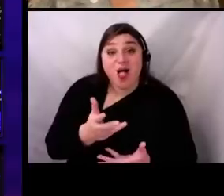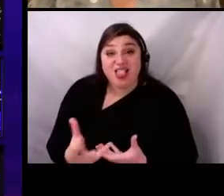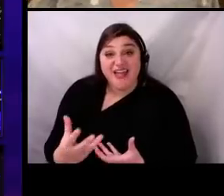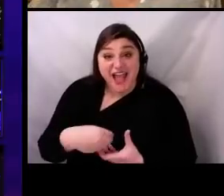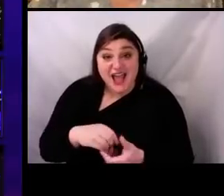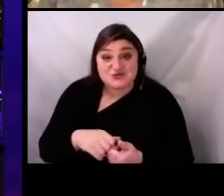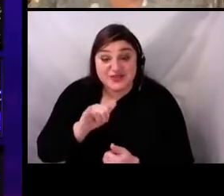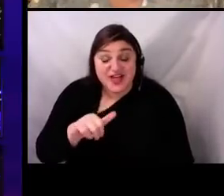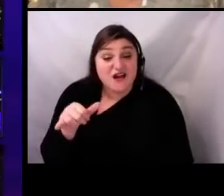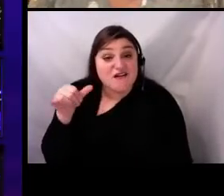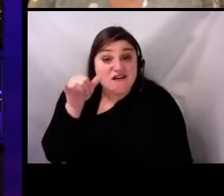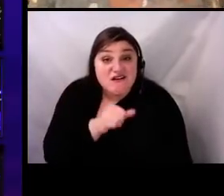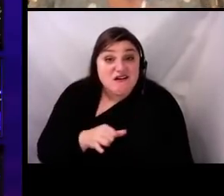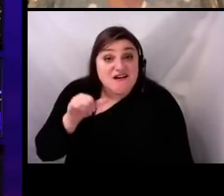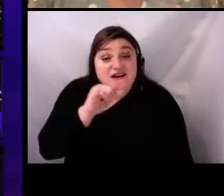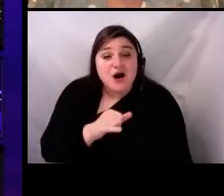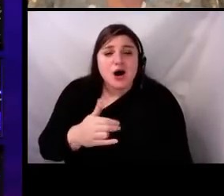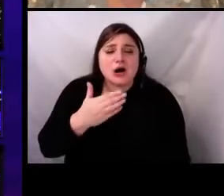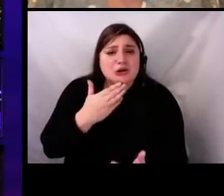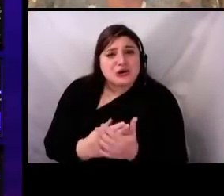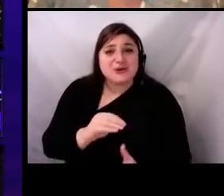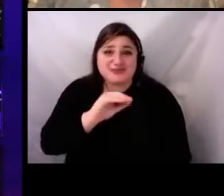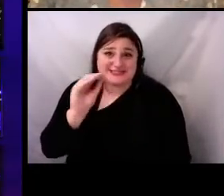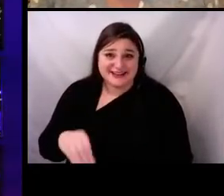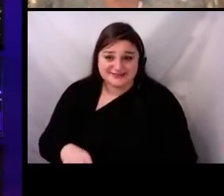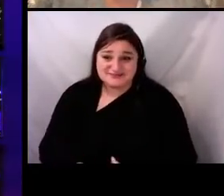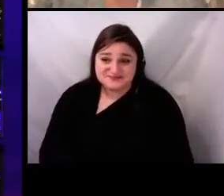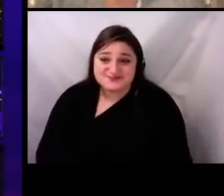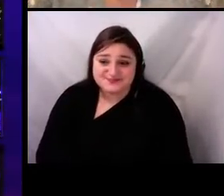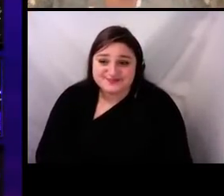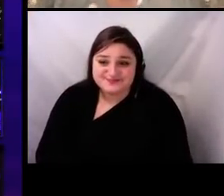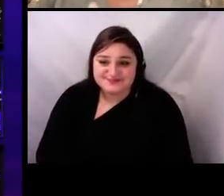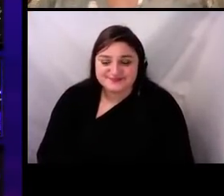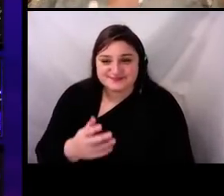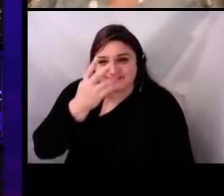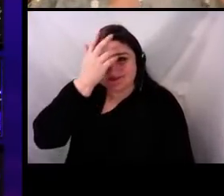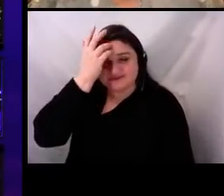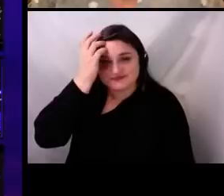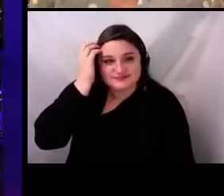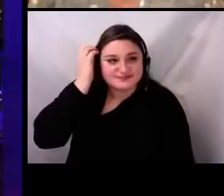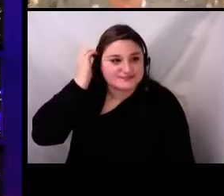So, not only did news about our organization and the work that we're